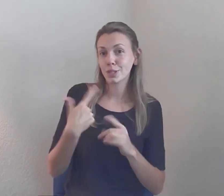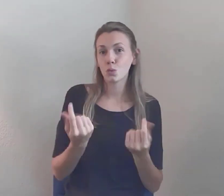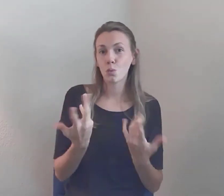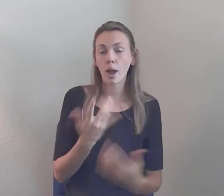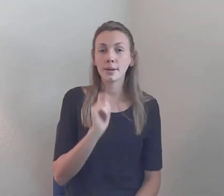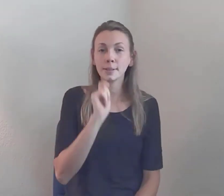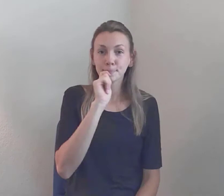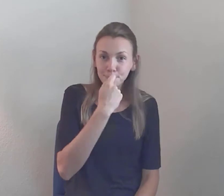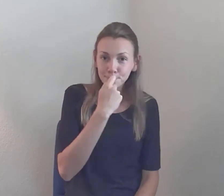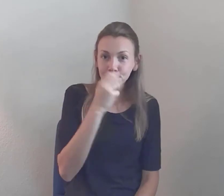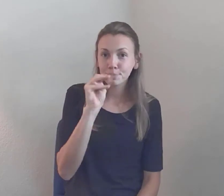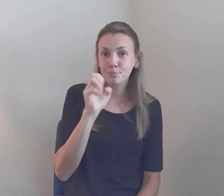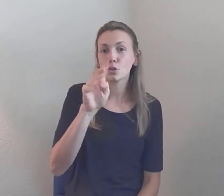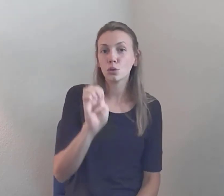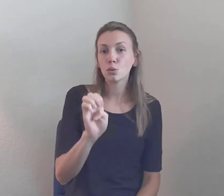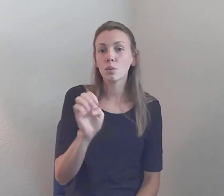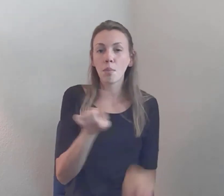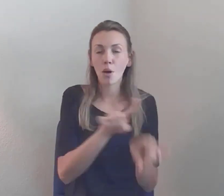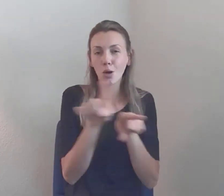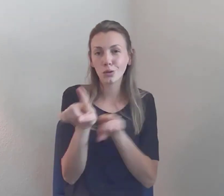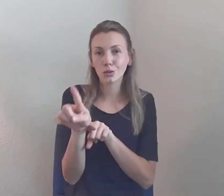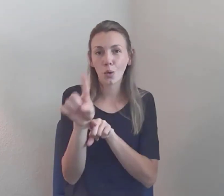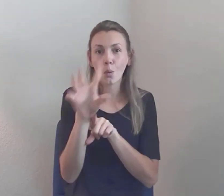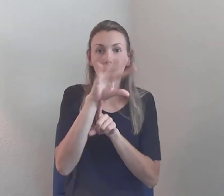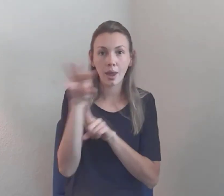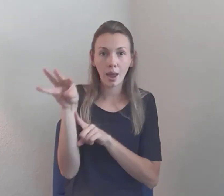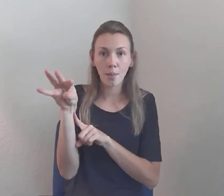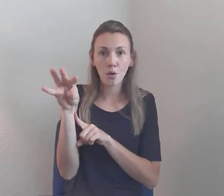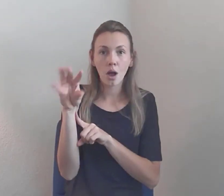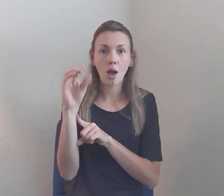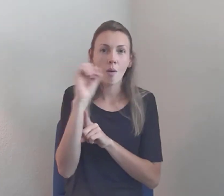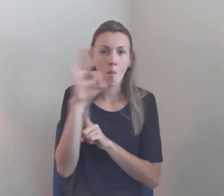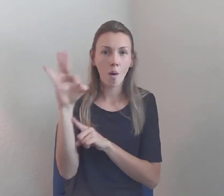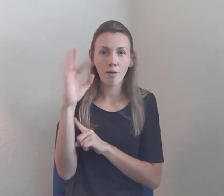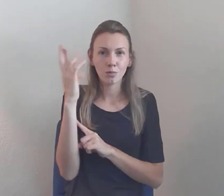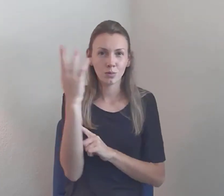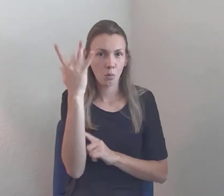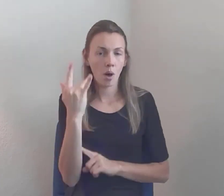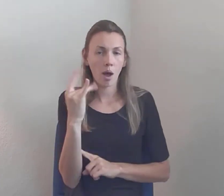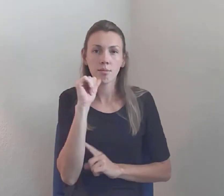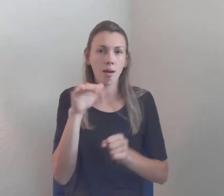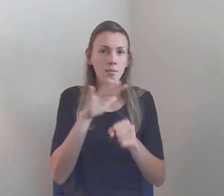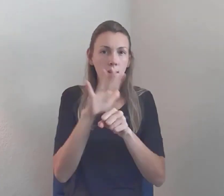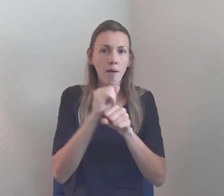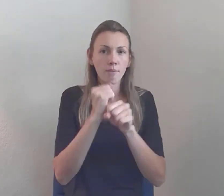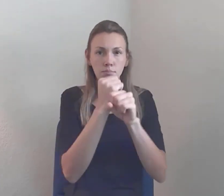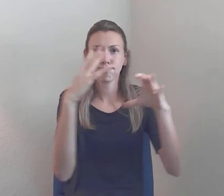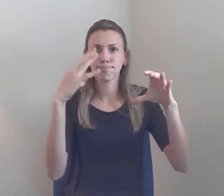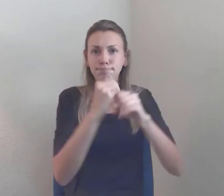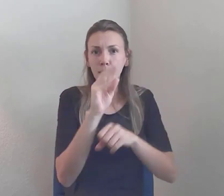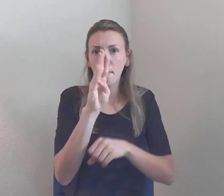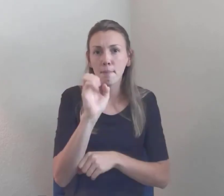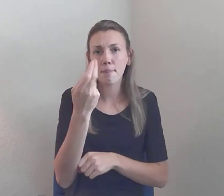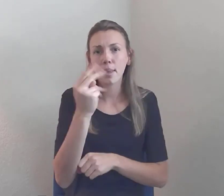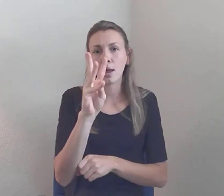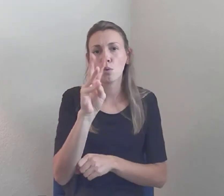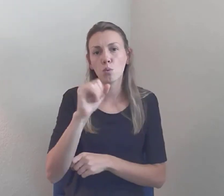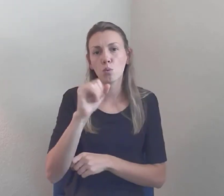we're turning our cameras off is that just don't have the bandwidth, that's why we have our camera off... So... But you keep yours on...